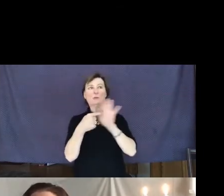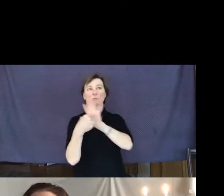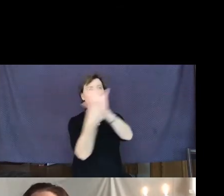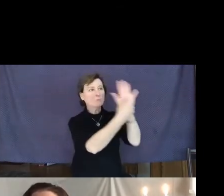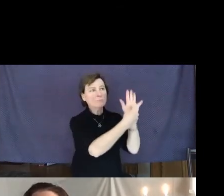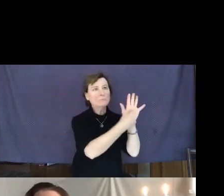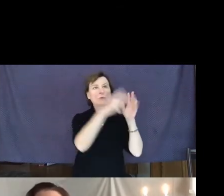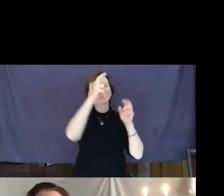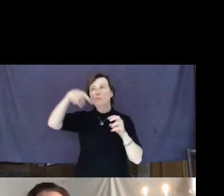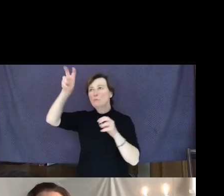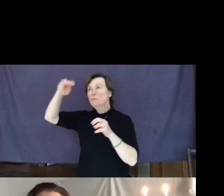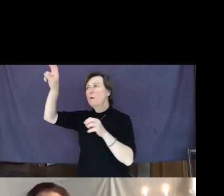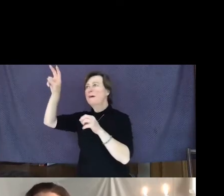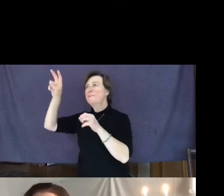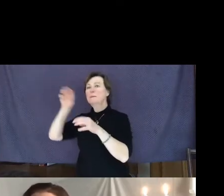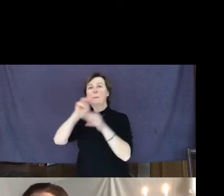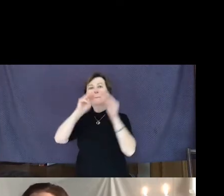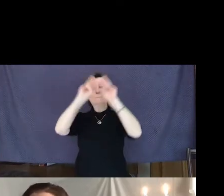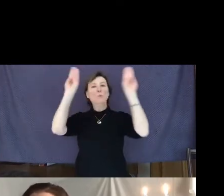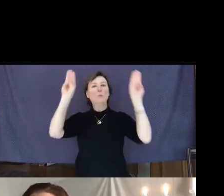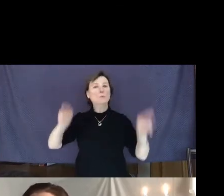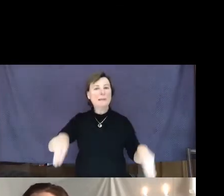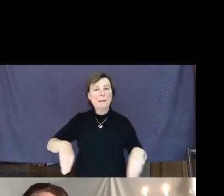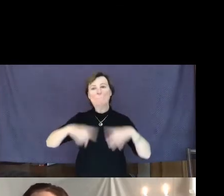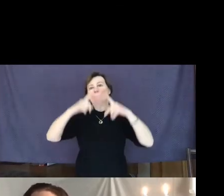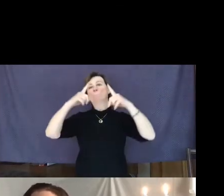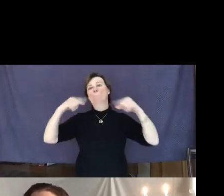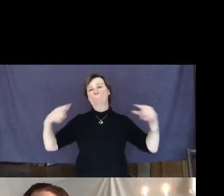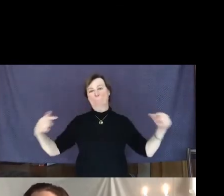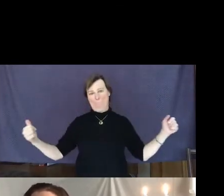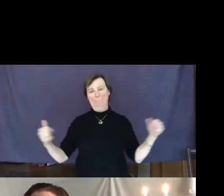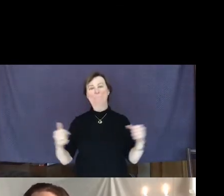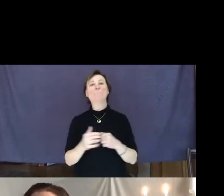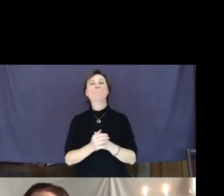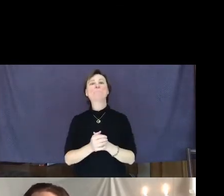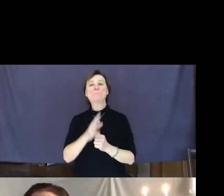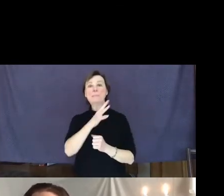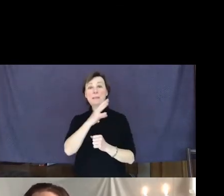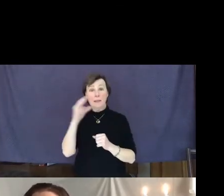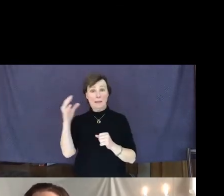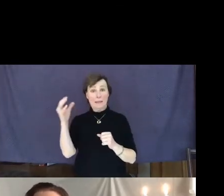virtual museums, etc. and that it is included in the telling